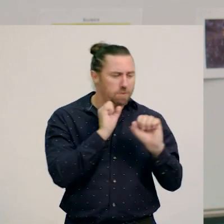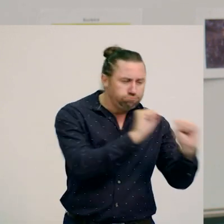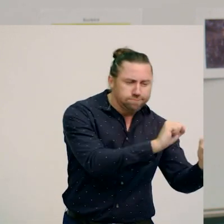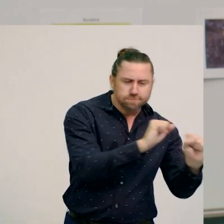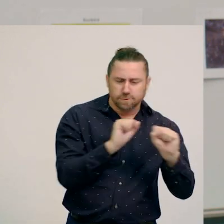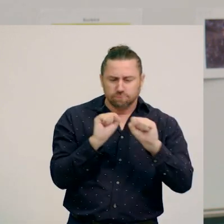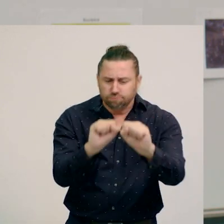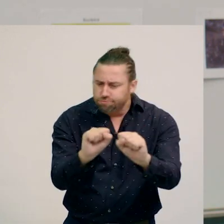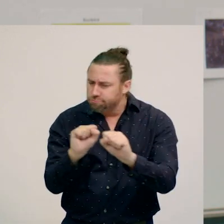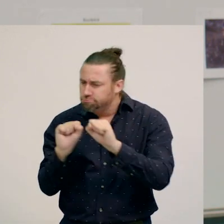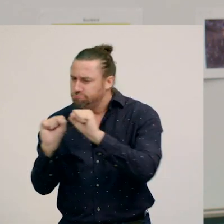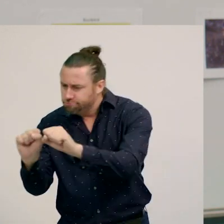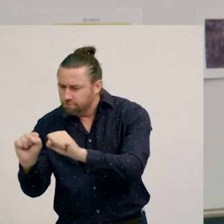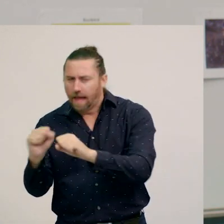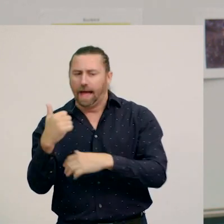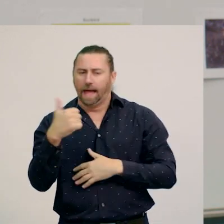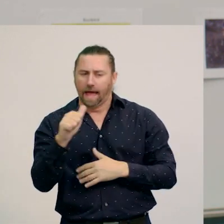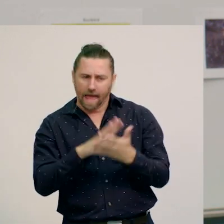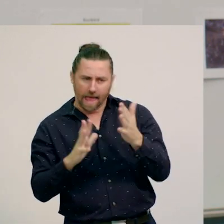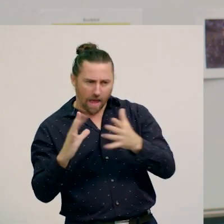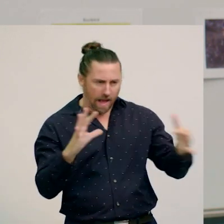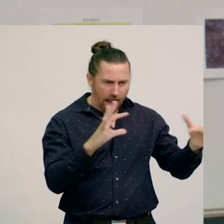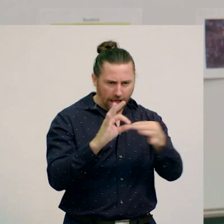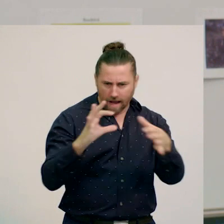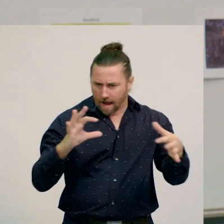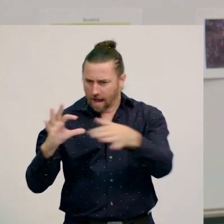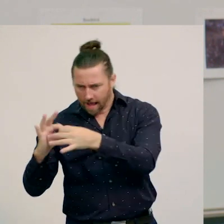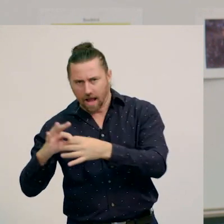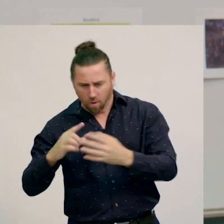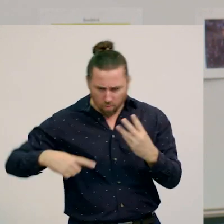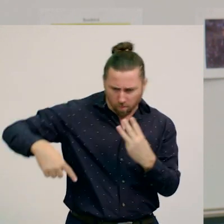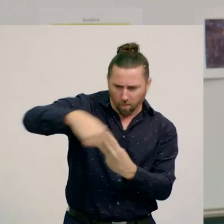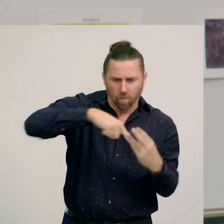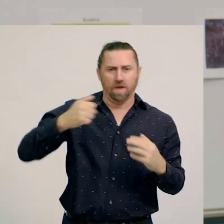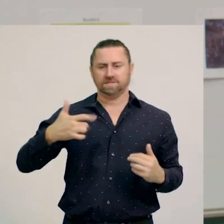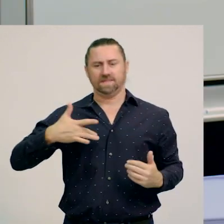we can now see how these organisms interact, and depend on each other for survival.